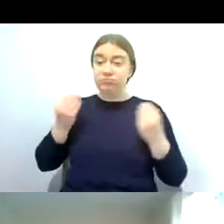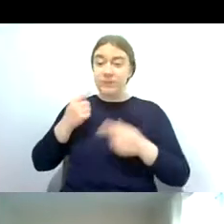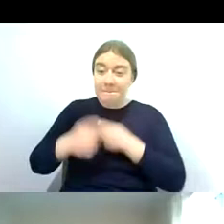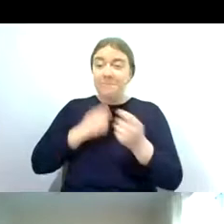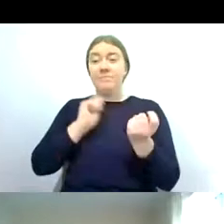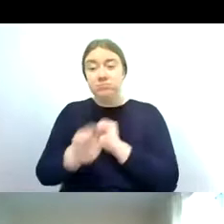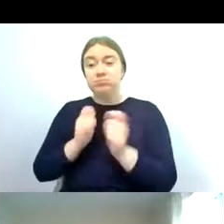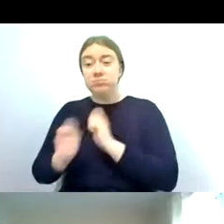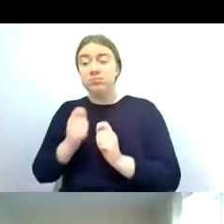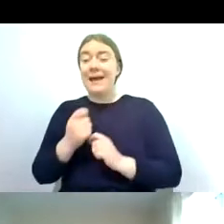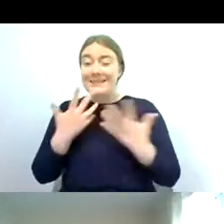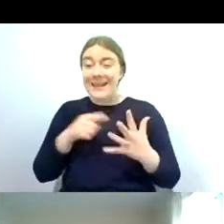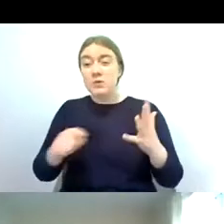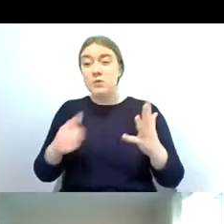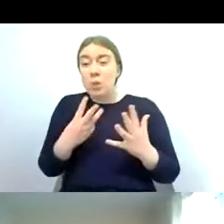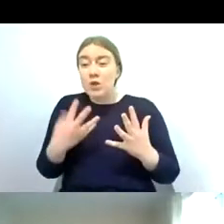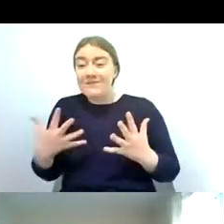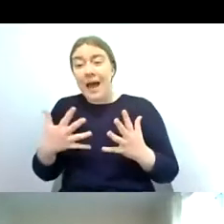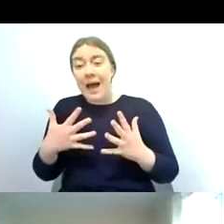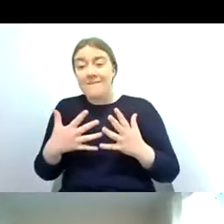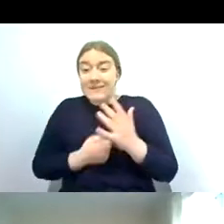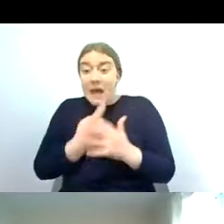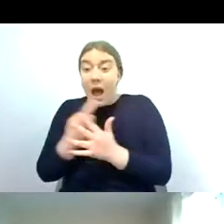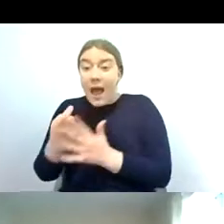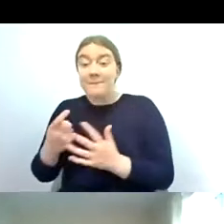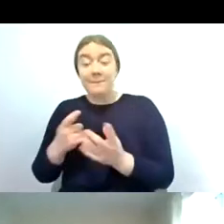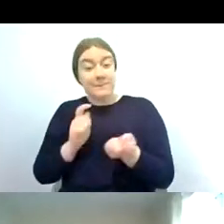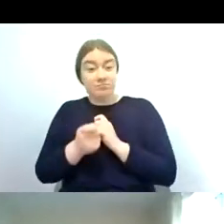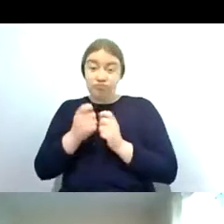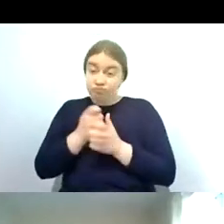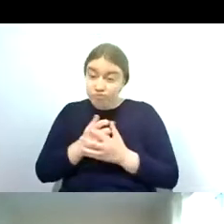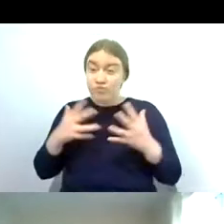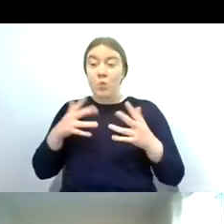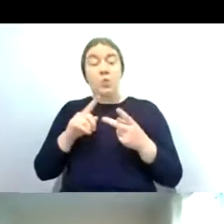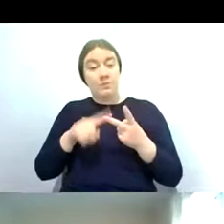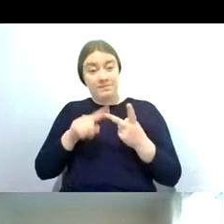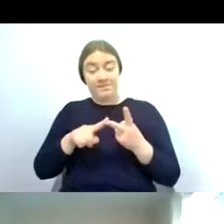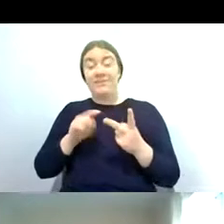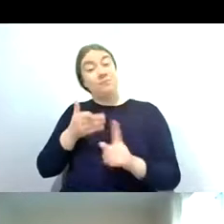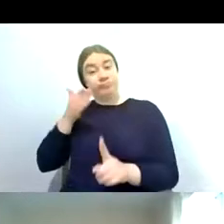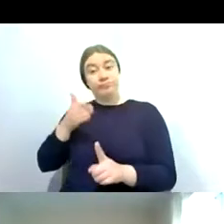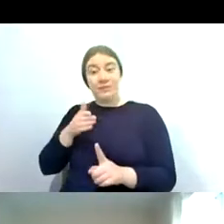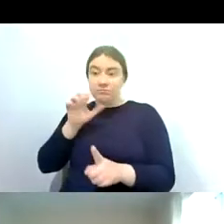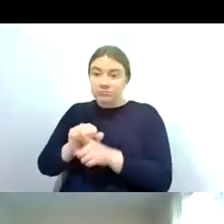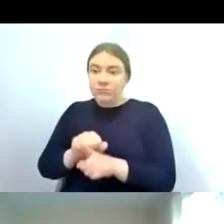35 times depending on the species and the nymph id is relatively straightforward so we've got